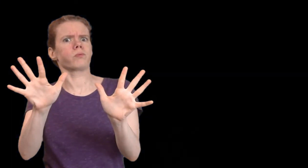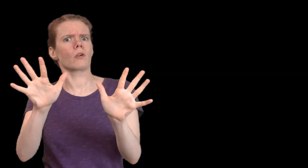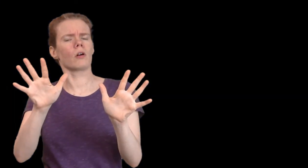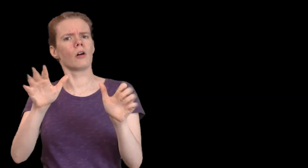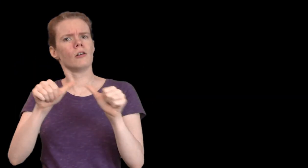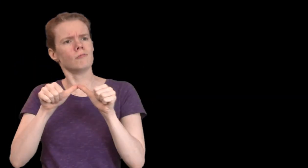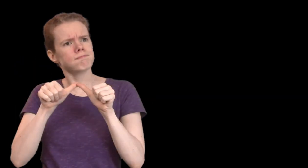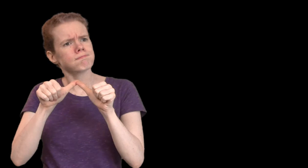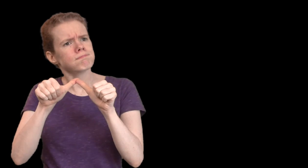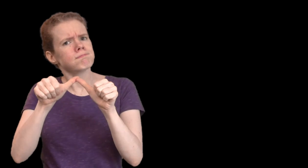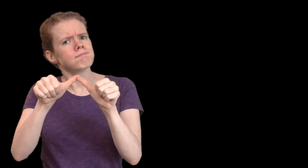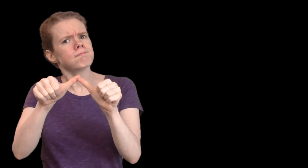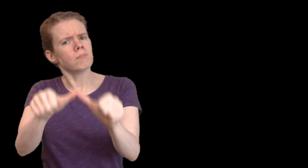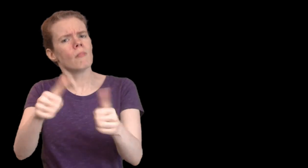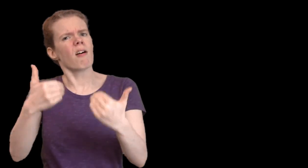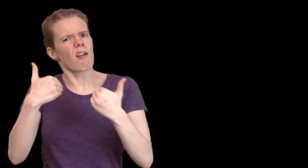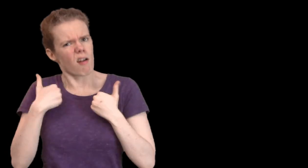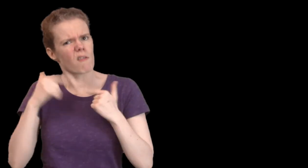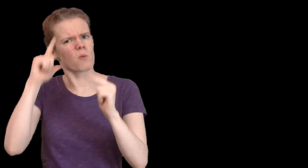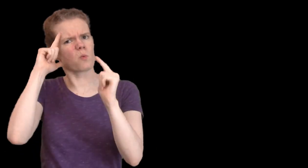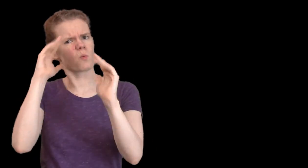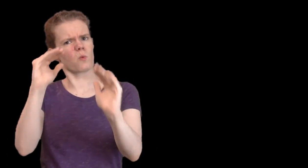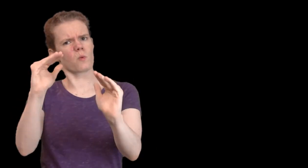We endure. We have hope.